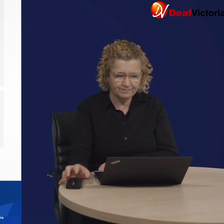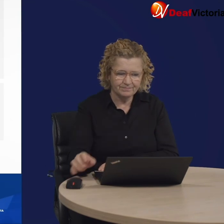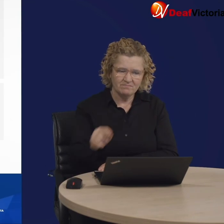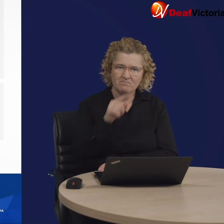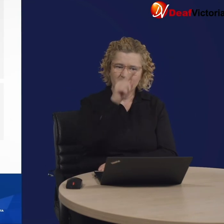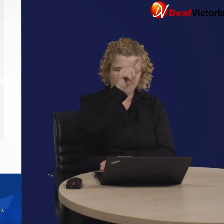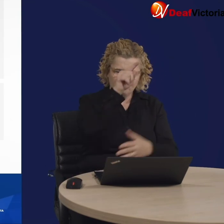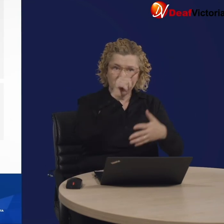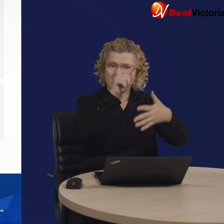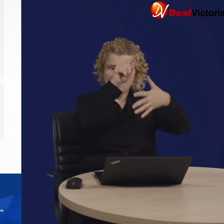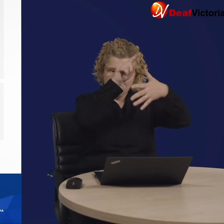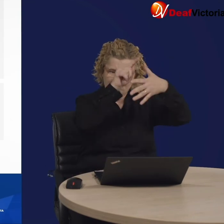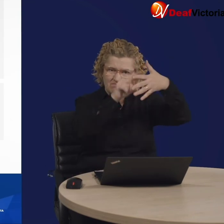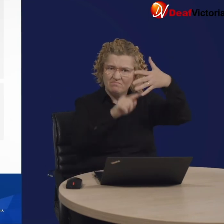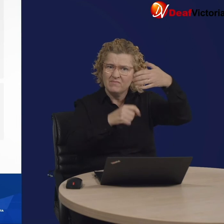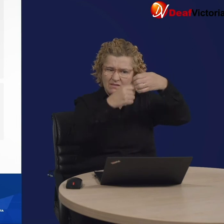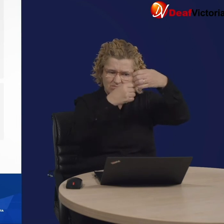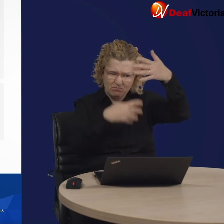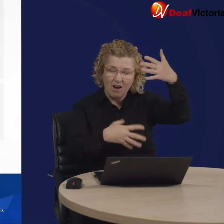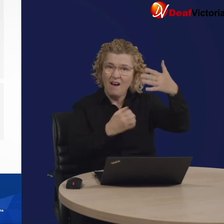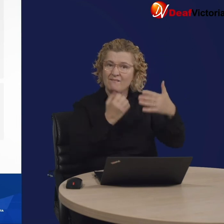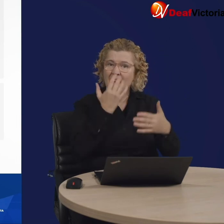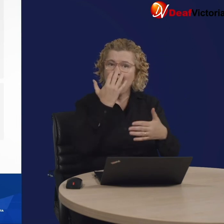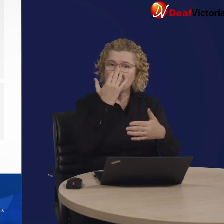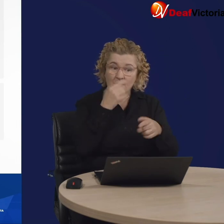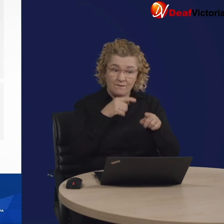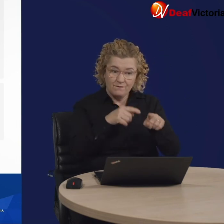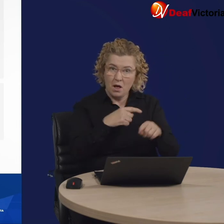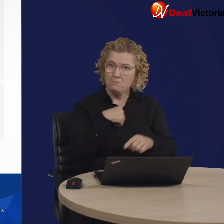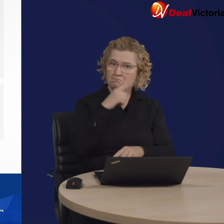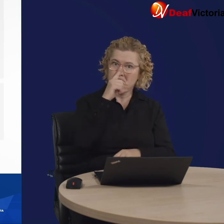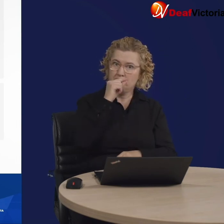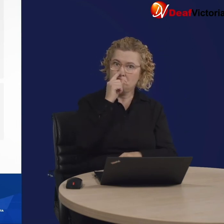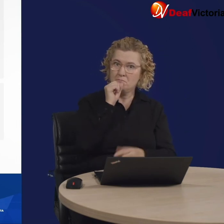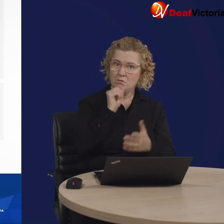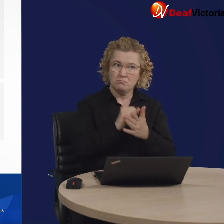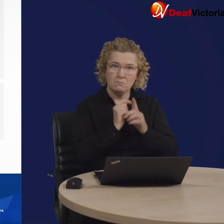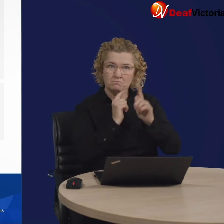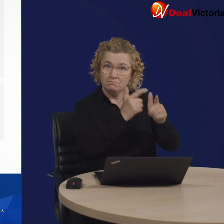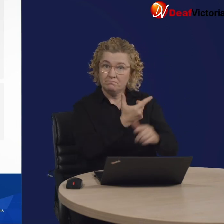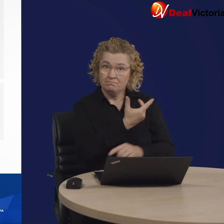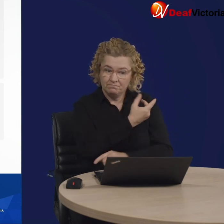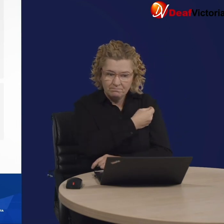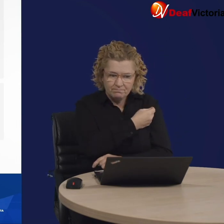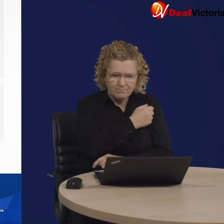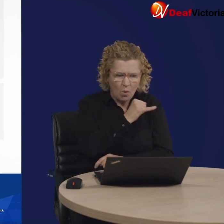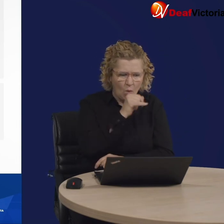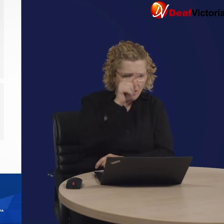I might be eligible because of my age,